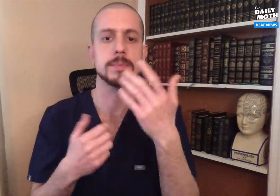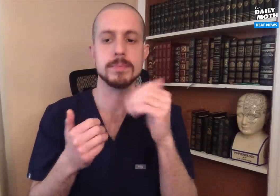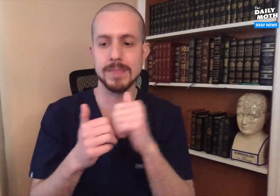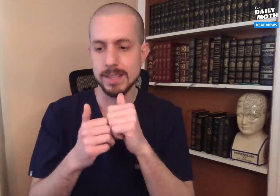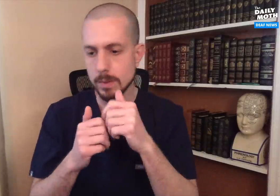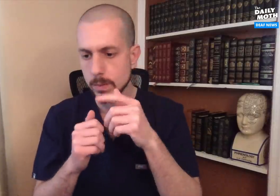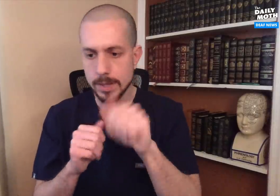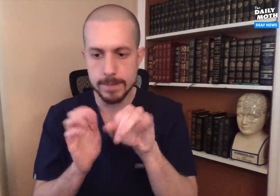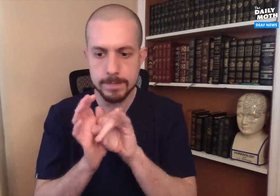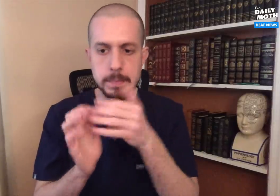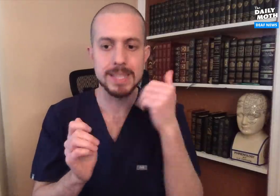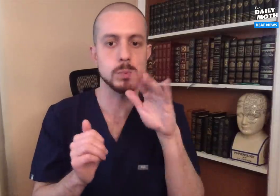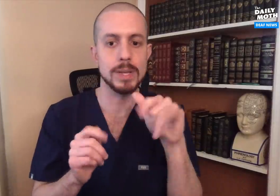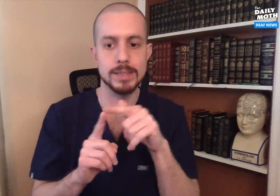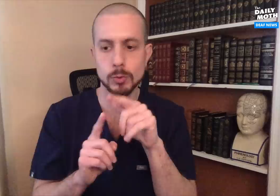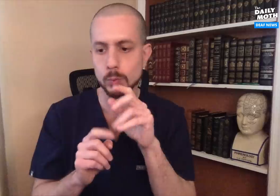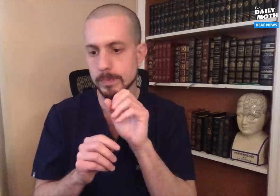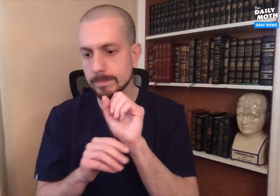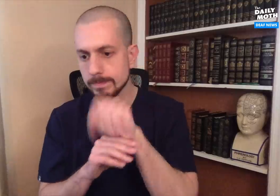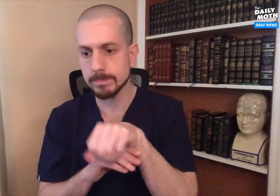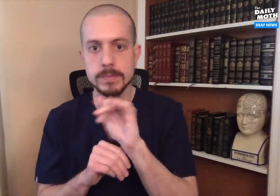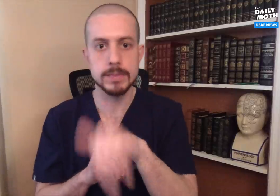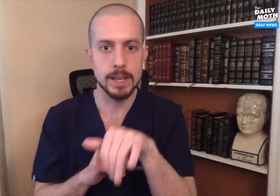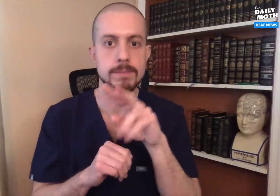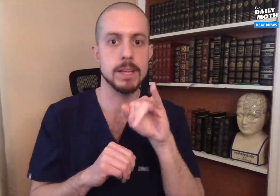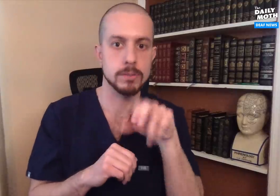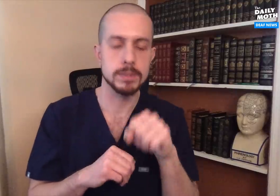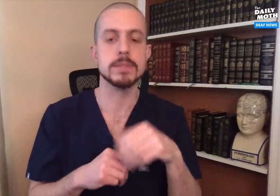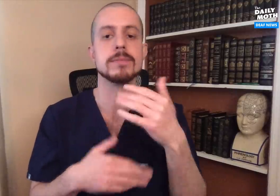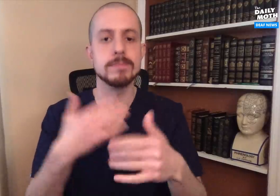the best way to defeat it.